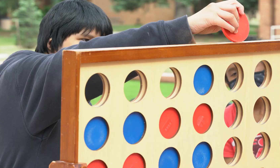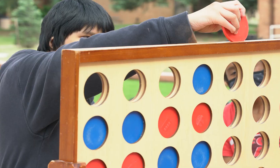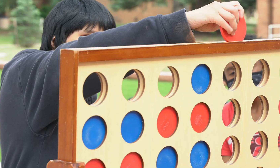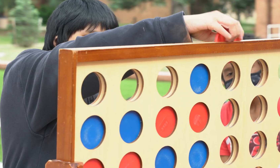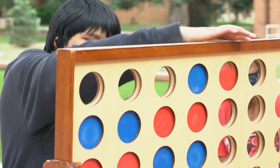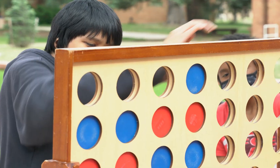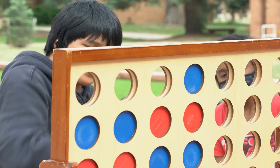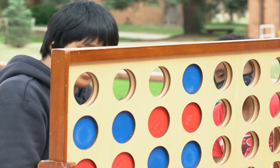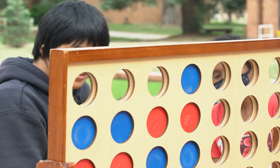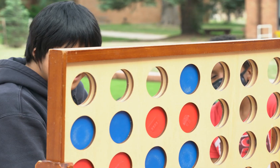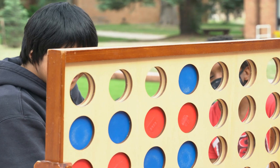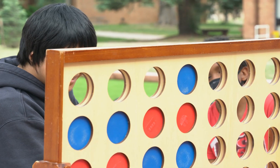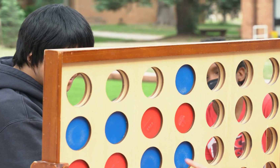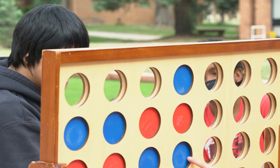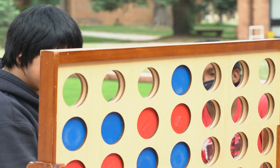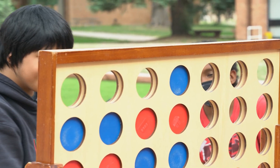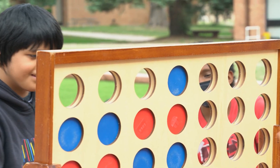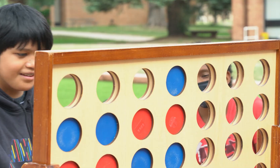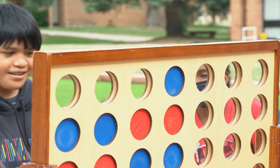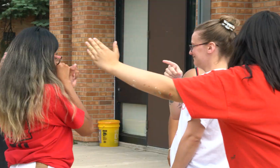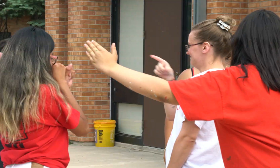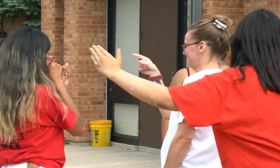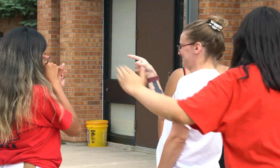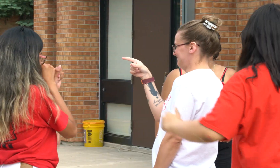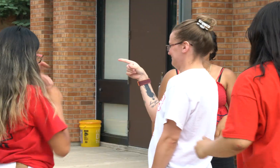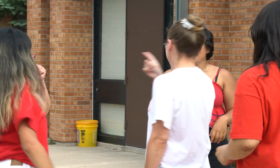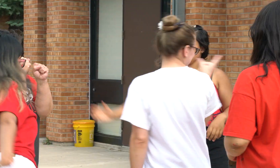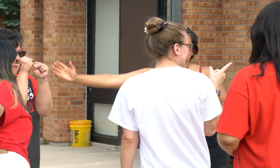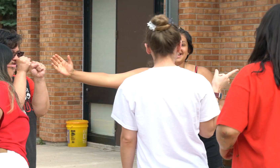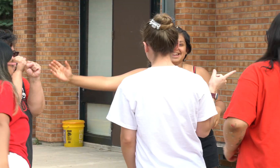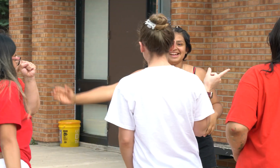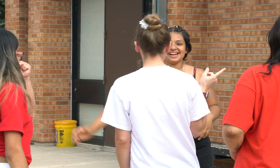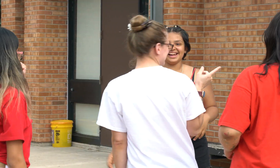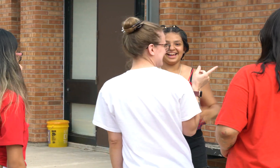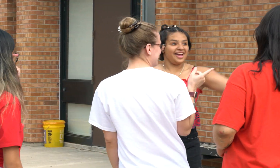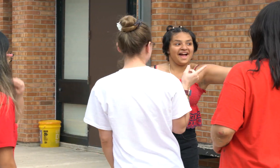(Audio description here)